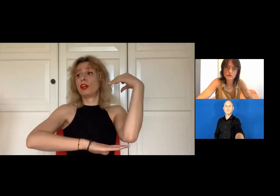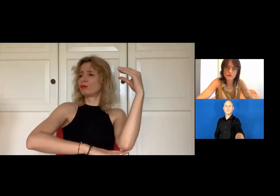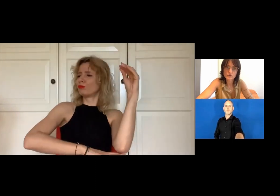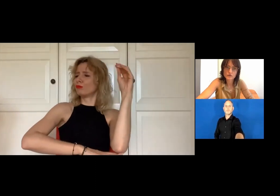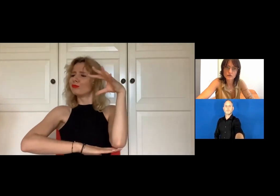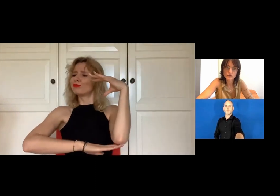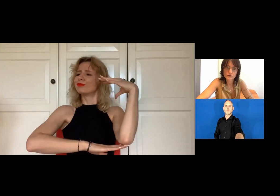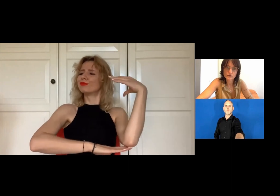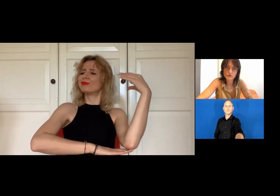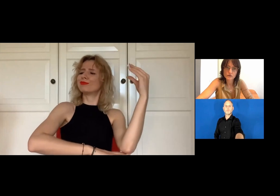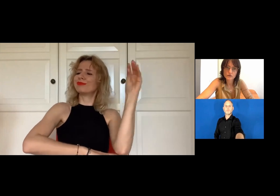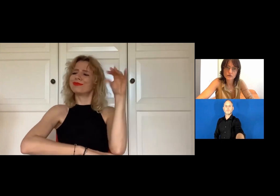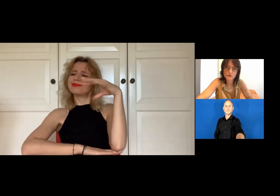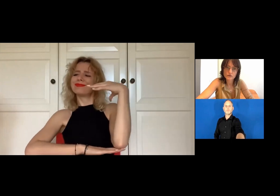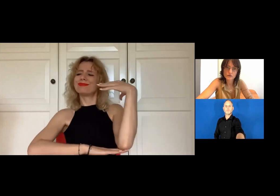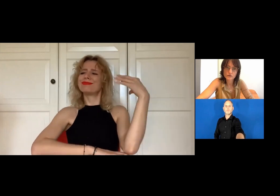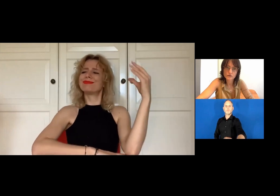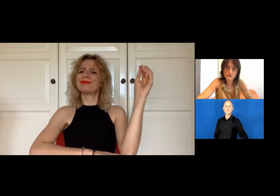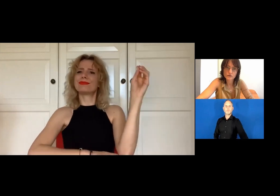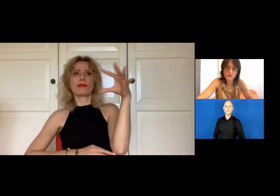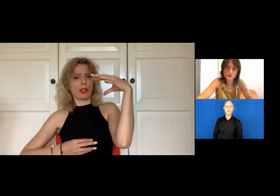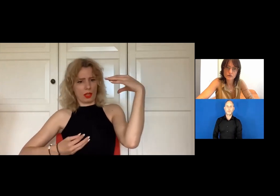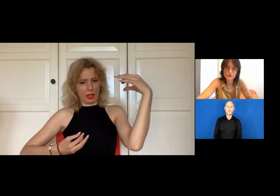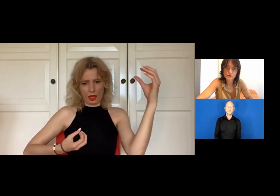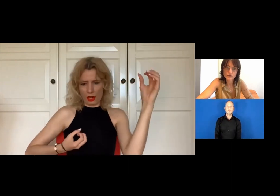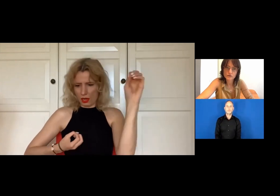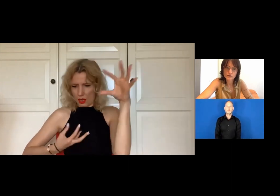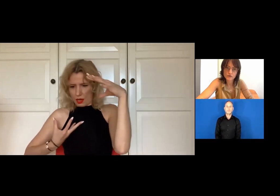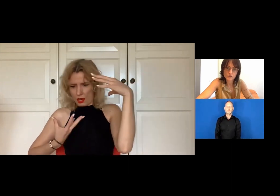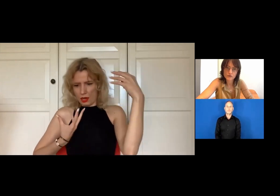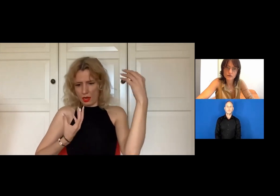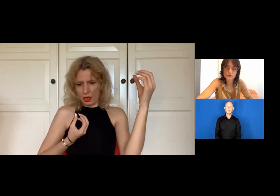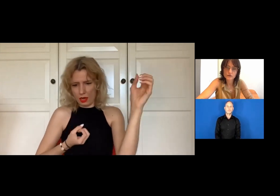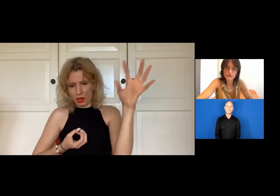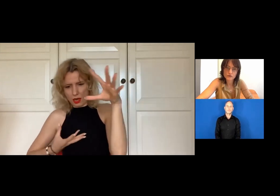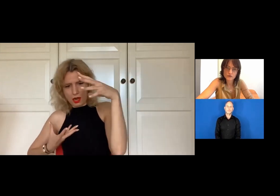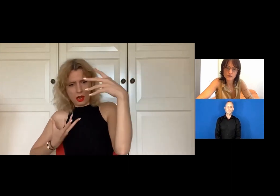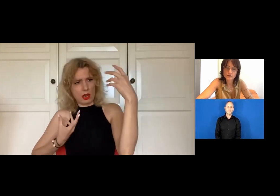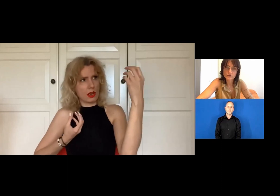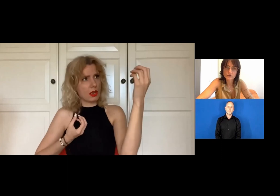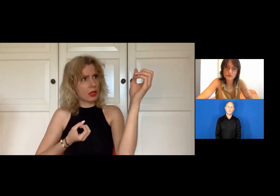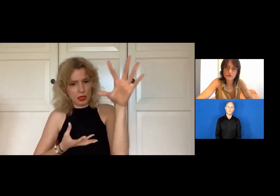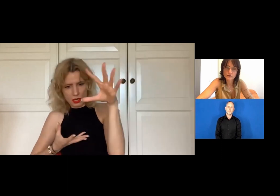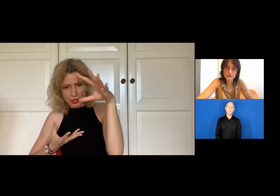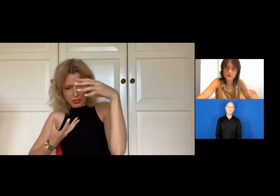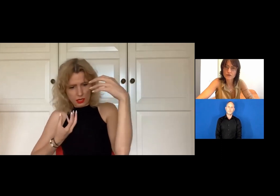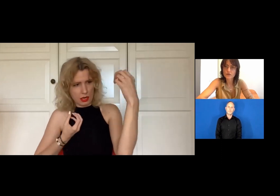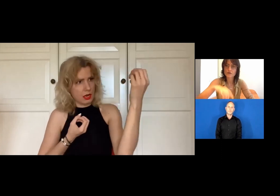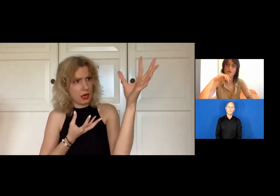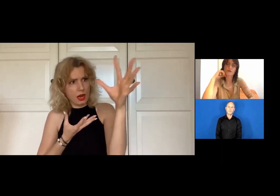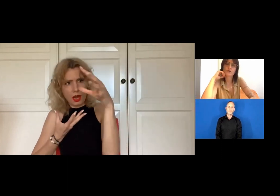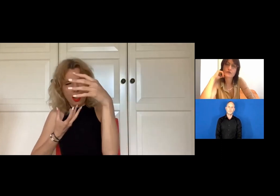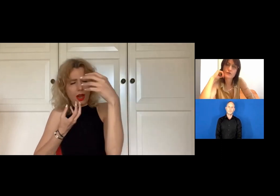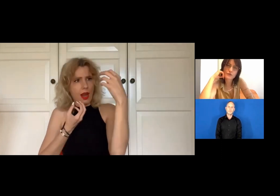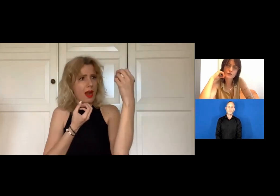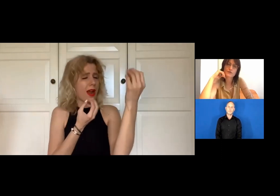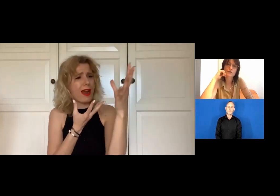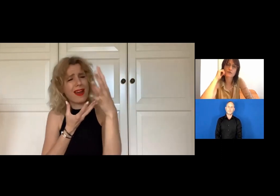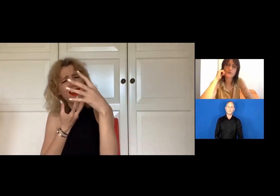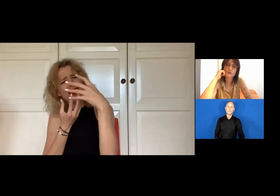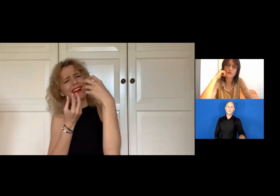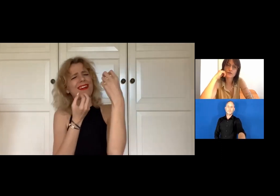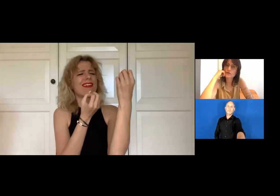I am caught, the rhythm takes me in.